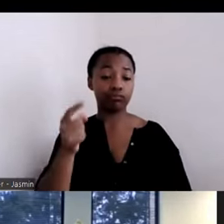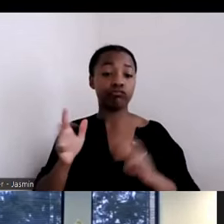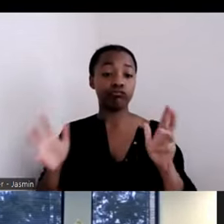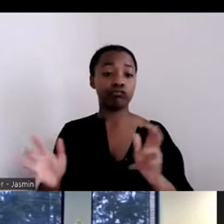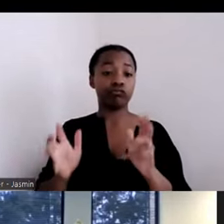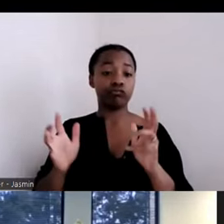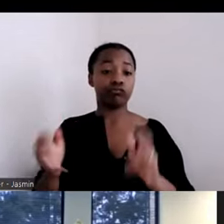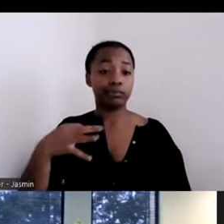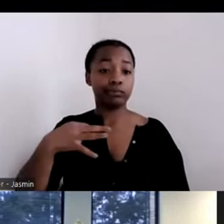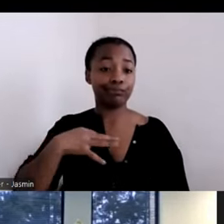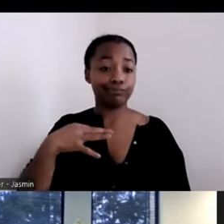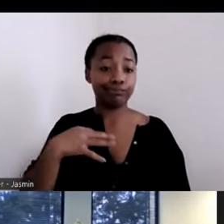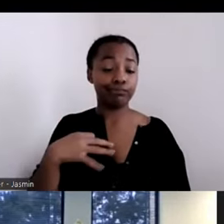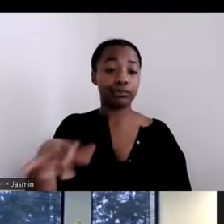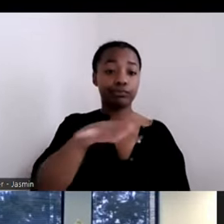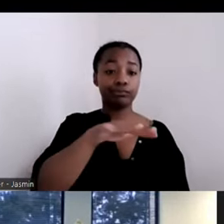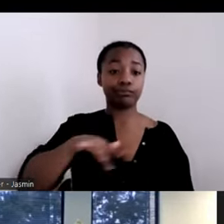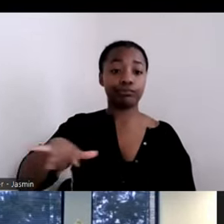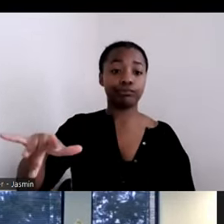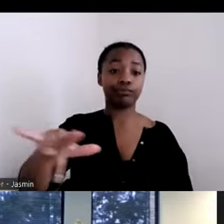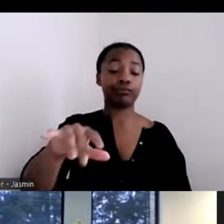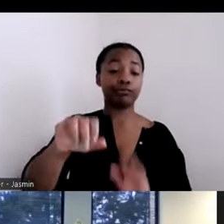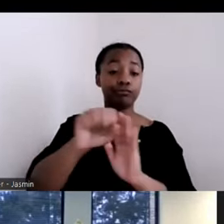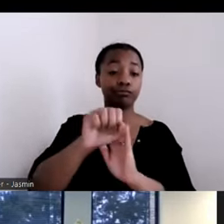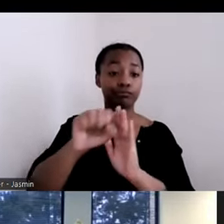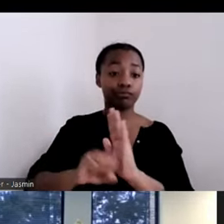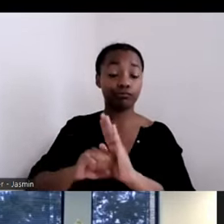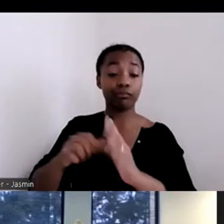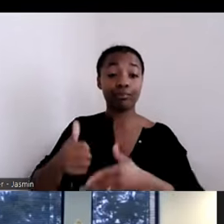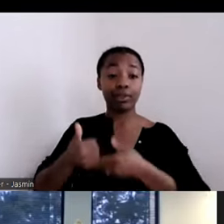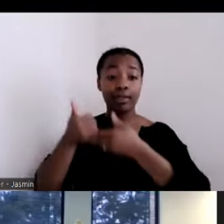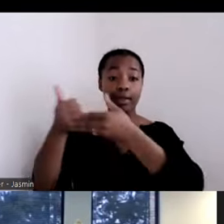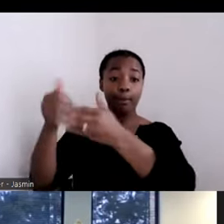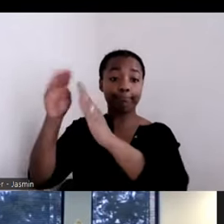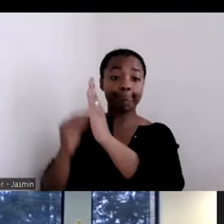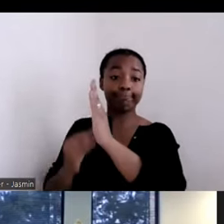applications for mainstream funding. They have been using National Housing Trust